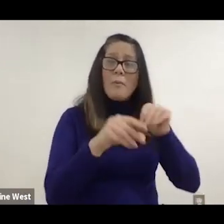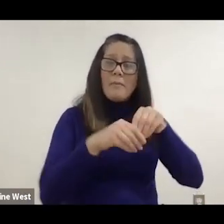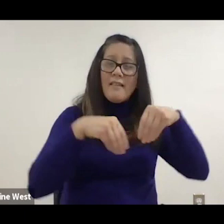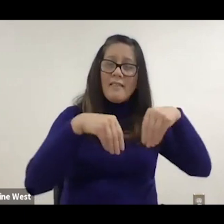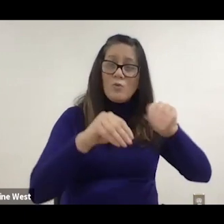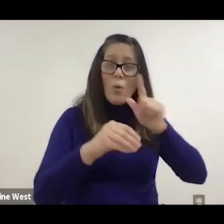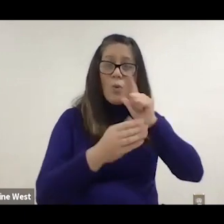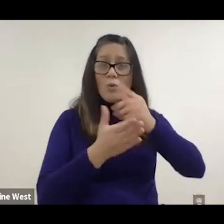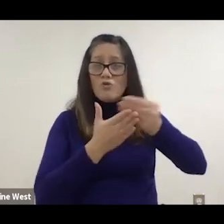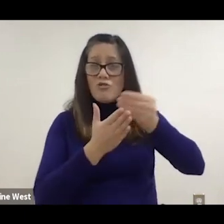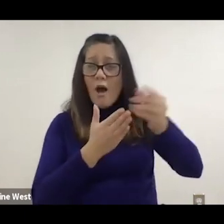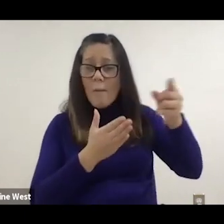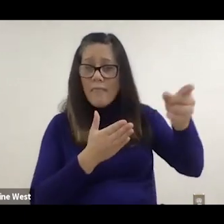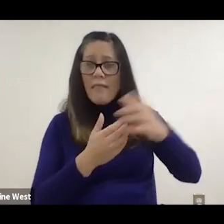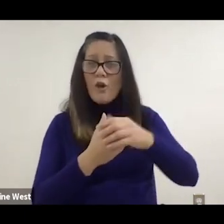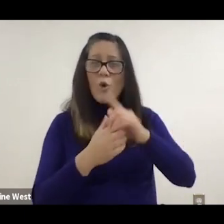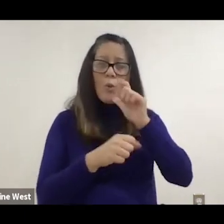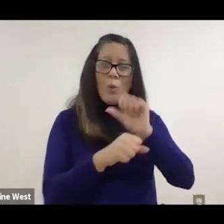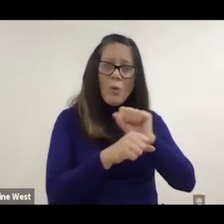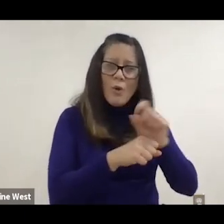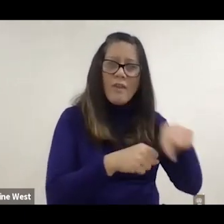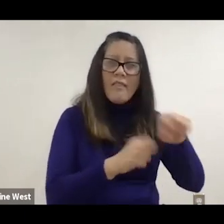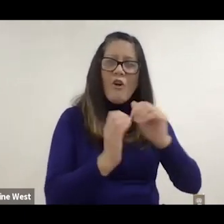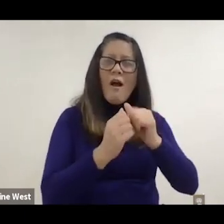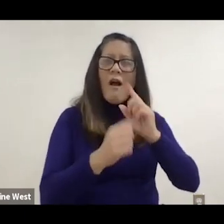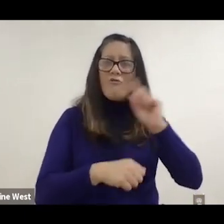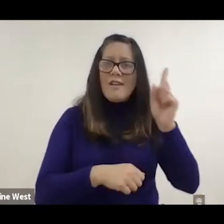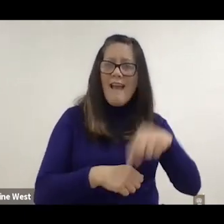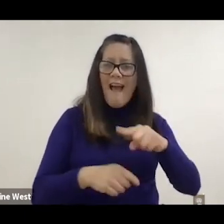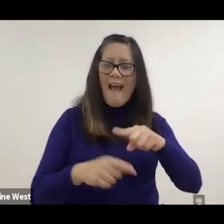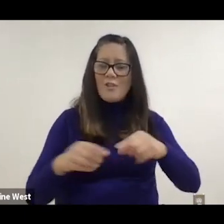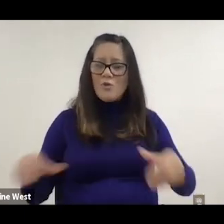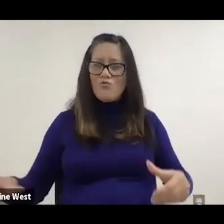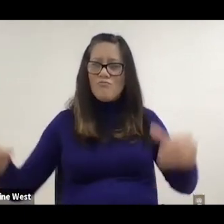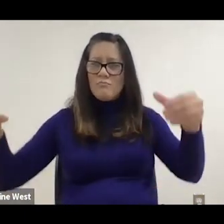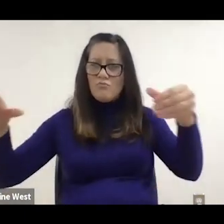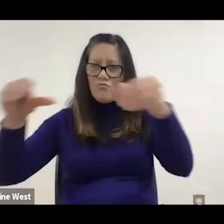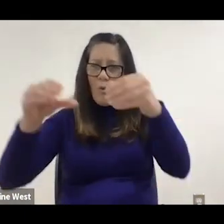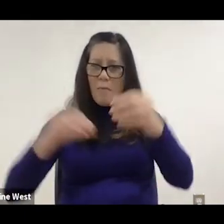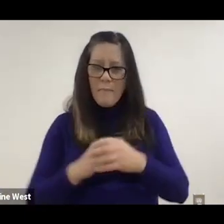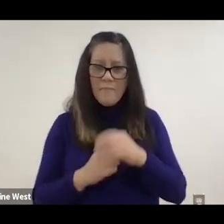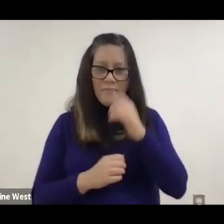the people in the store reacted to having robot in the store? What they were.